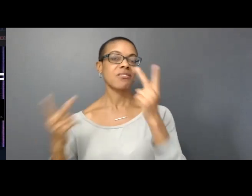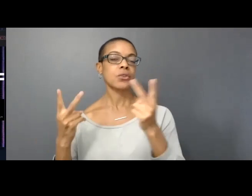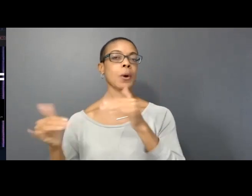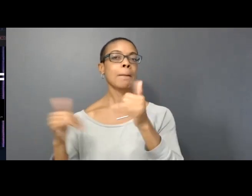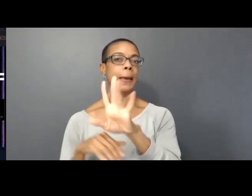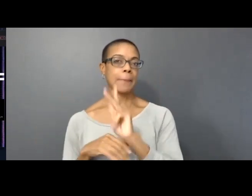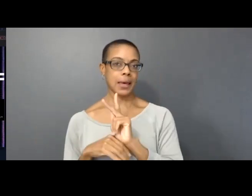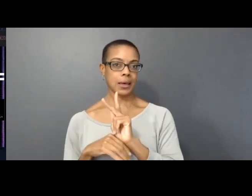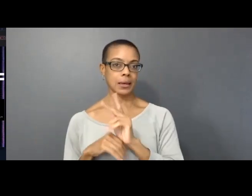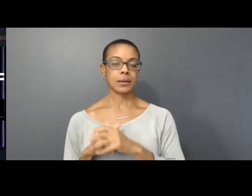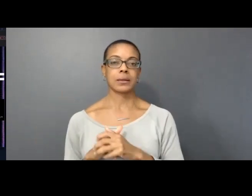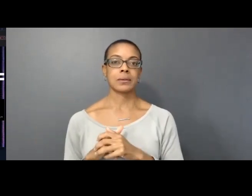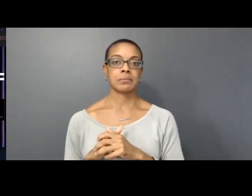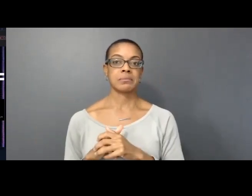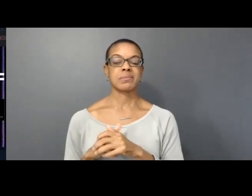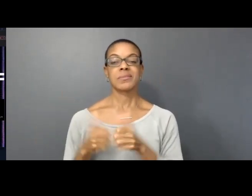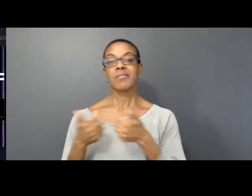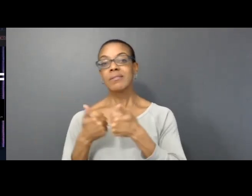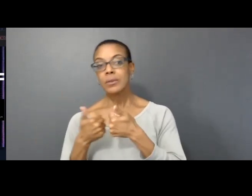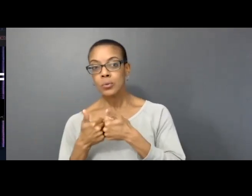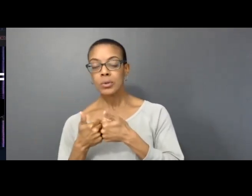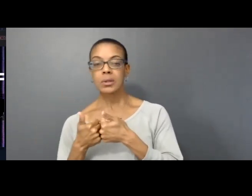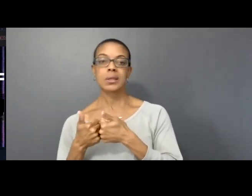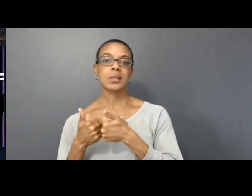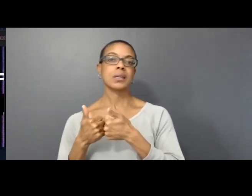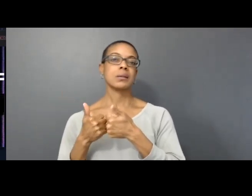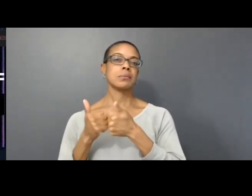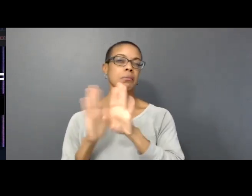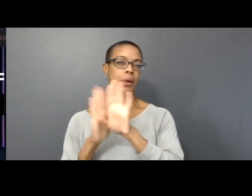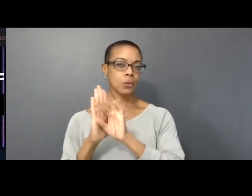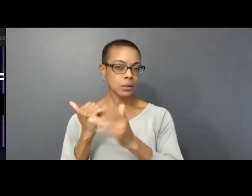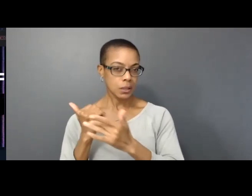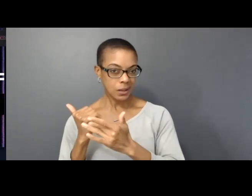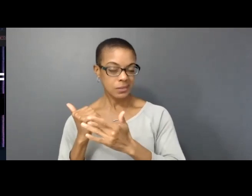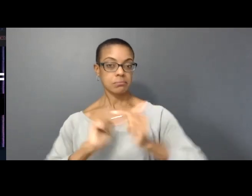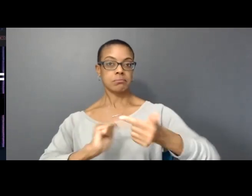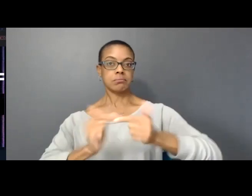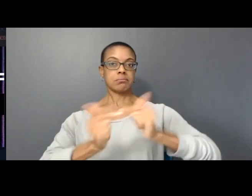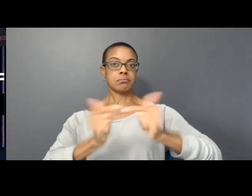Drawing from video games simulation technology, this interactive piece explores surveillance,